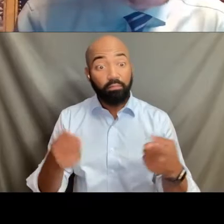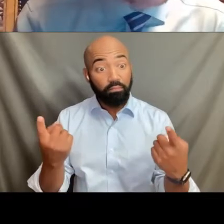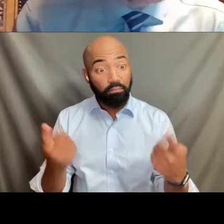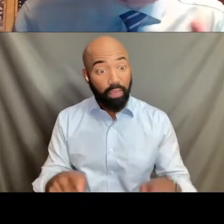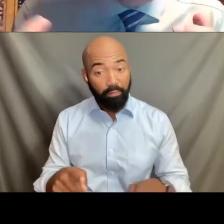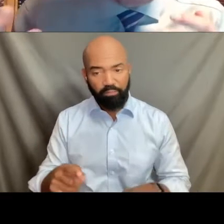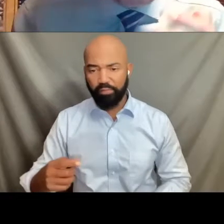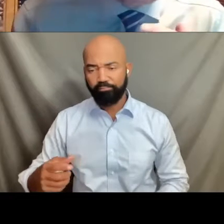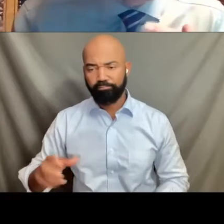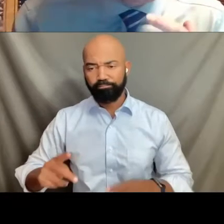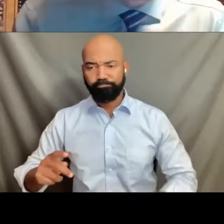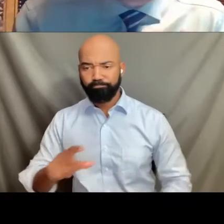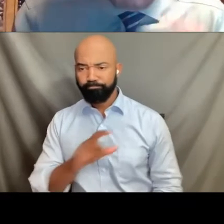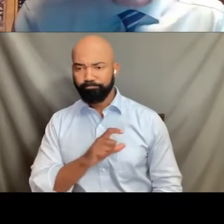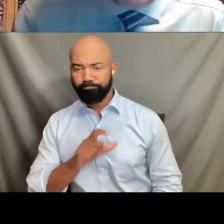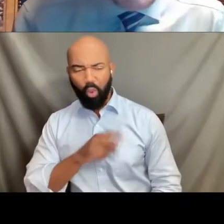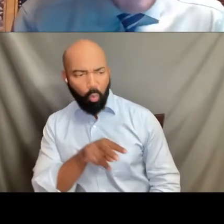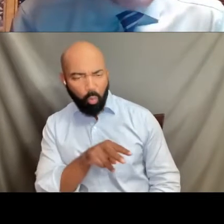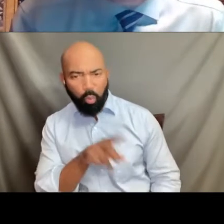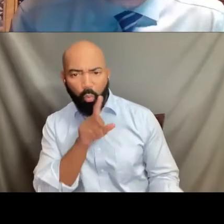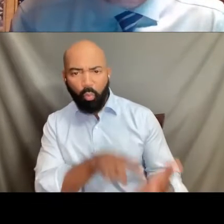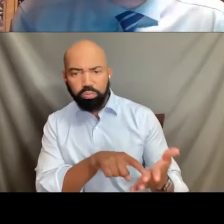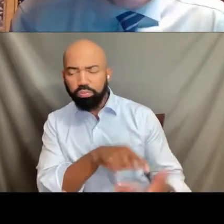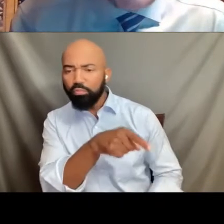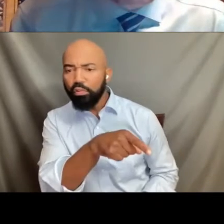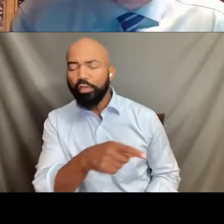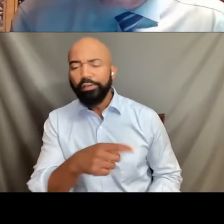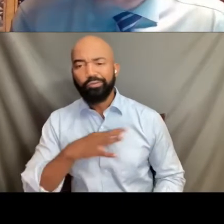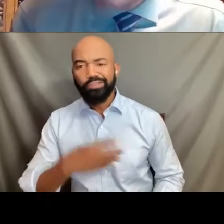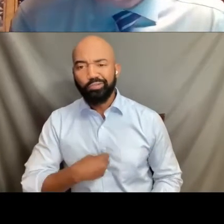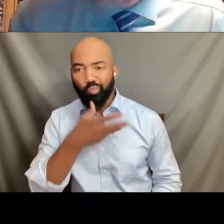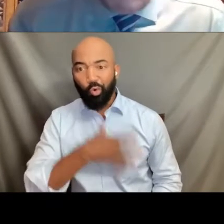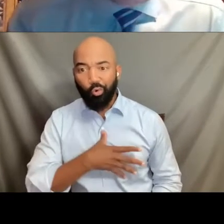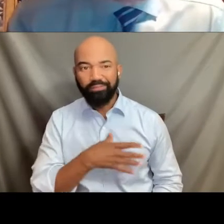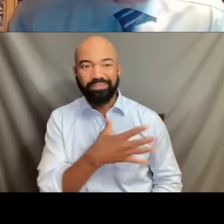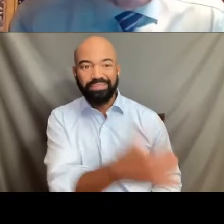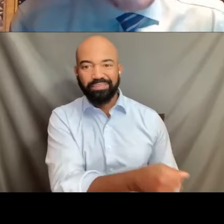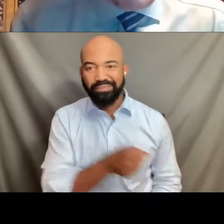that she is a transgender woman and they reassign her to the men's prison